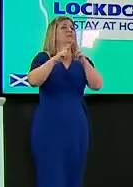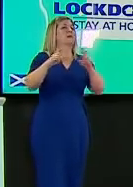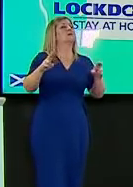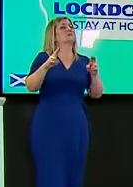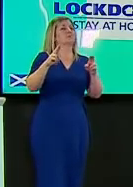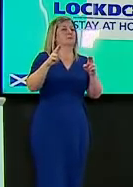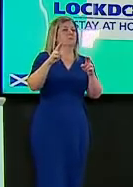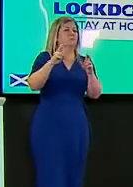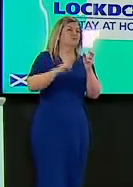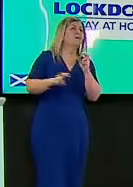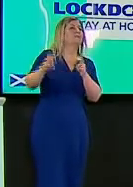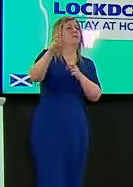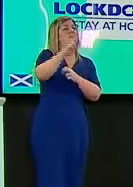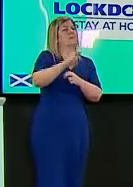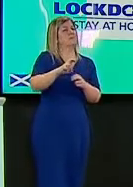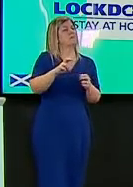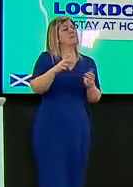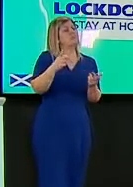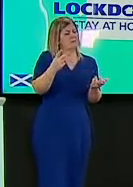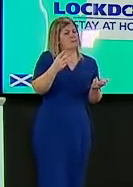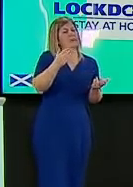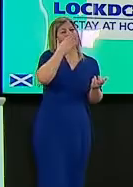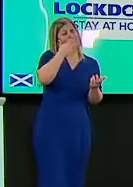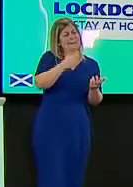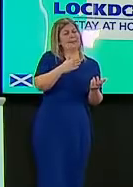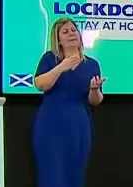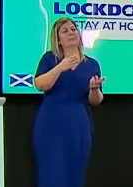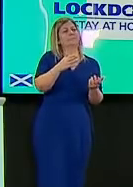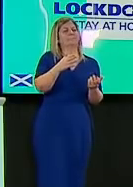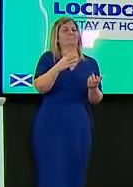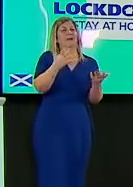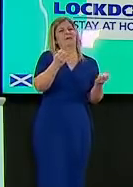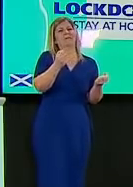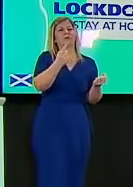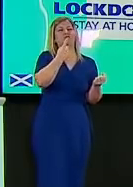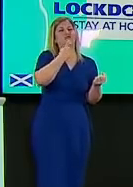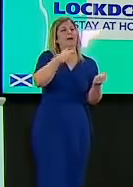it shows the limitations of a red list only system because of course the the people who